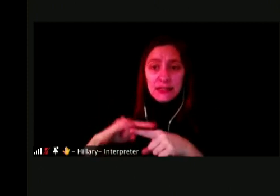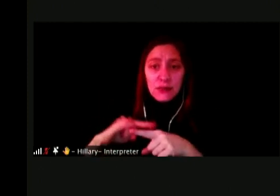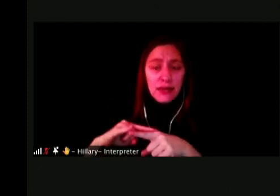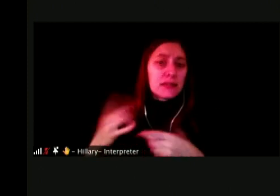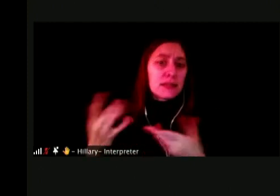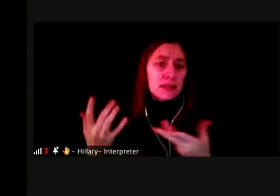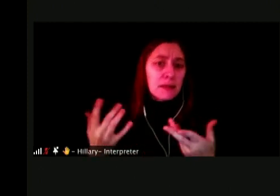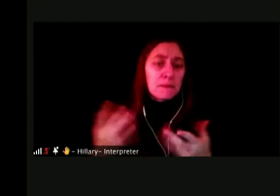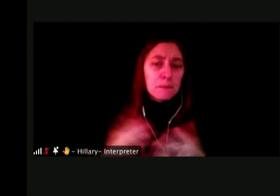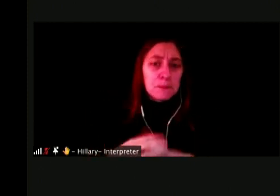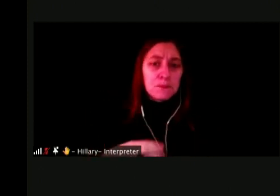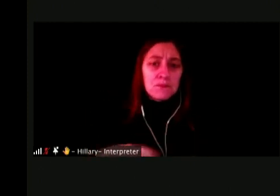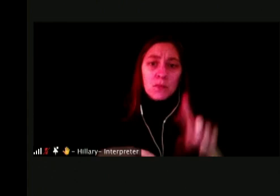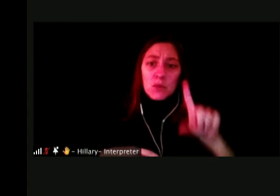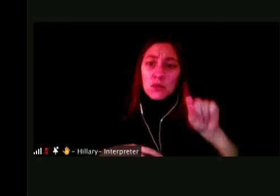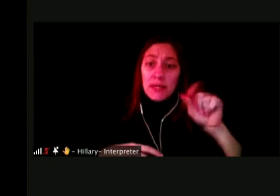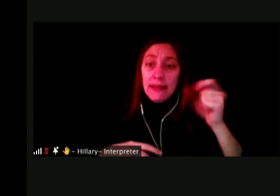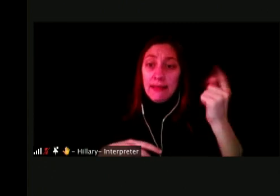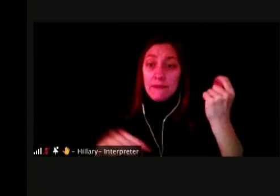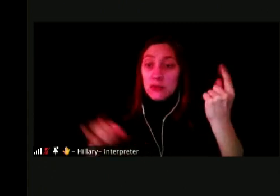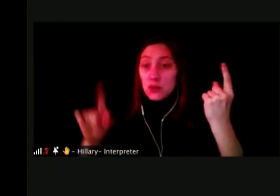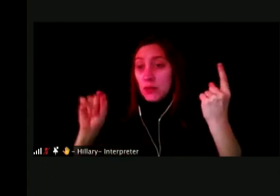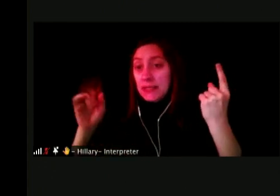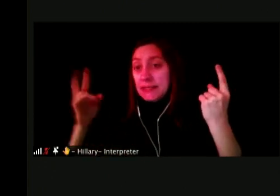BETWEEN 2011 AND 2017. SO THIS IS A BIG BUSINESS.